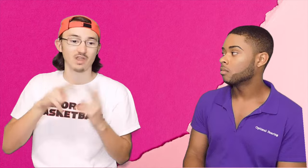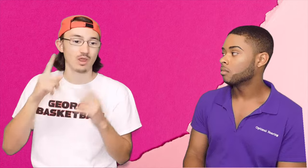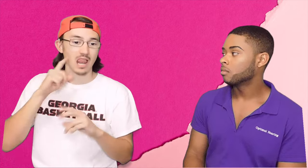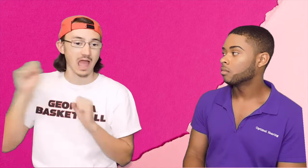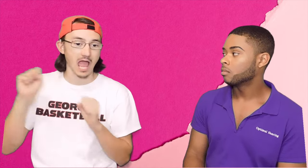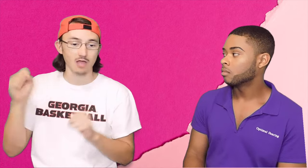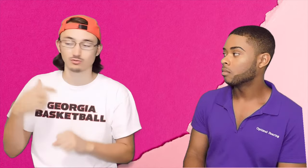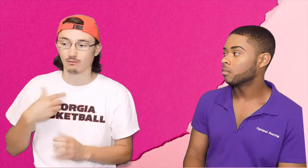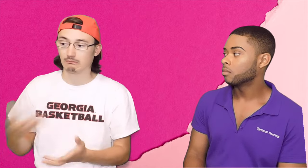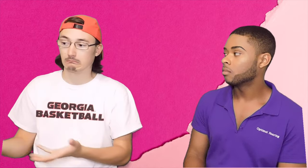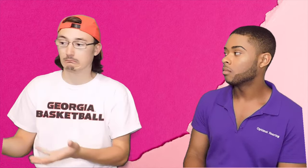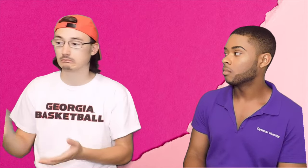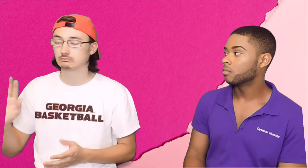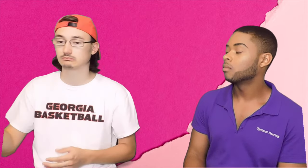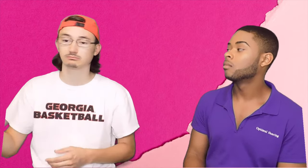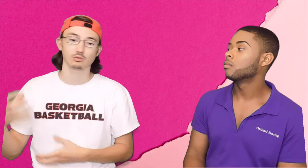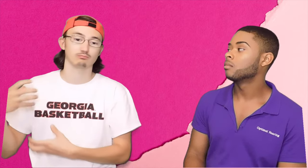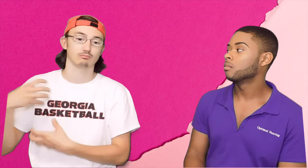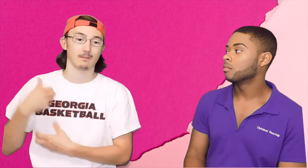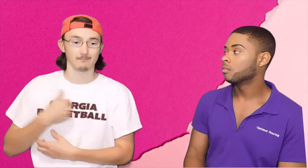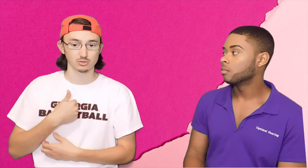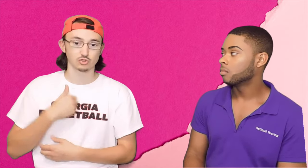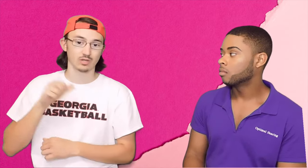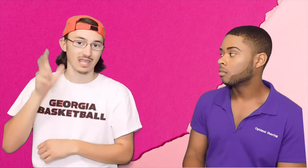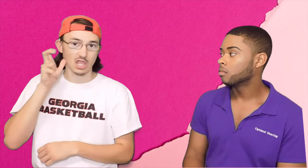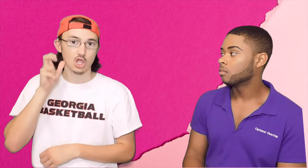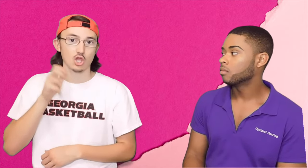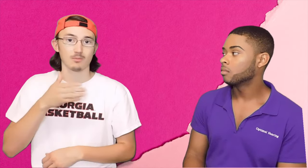very louder so I'm like, eh can I have one that's more reliable